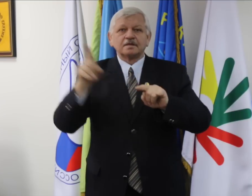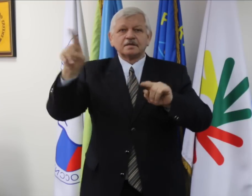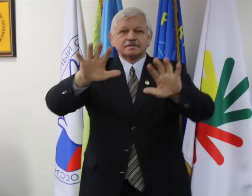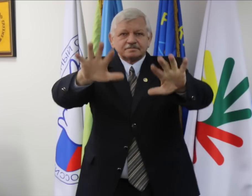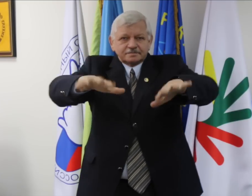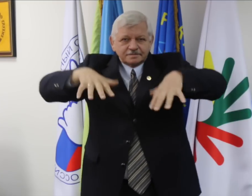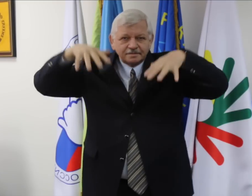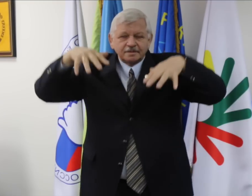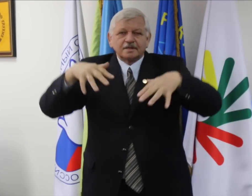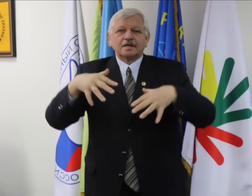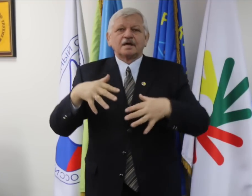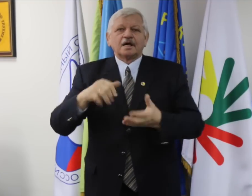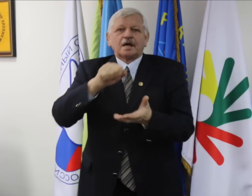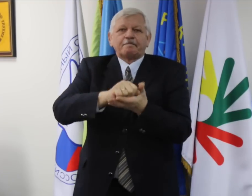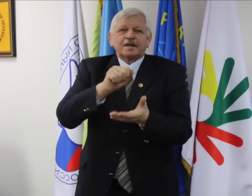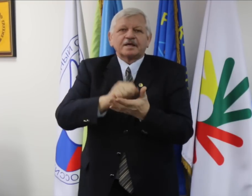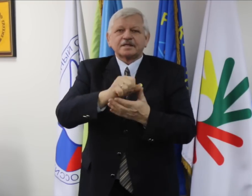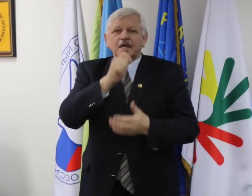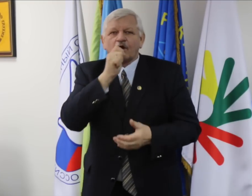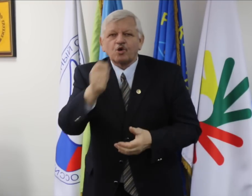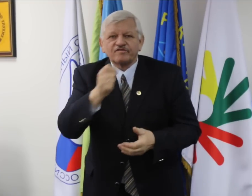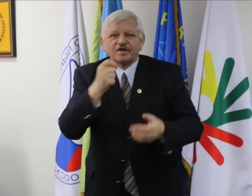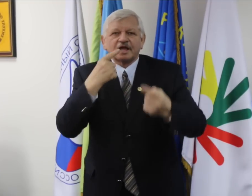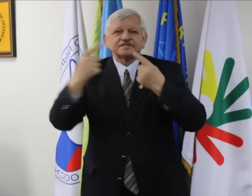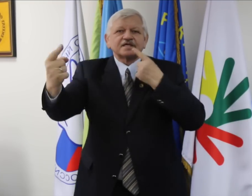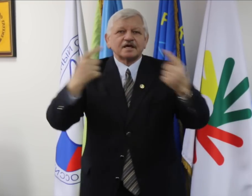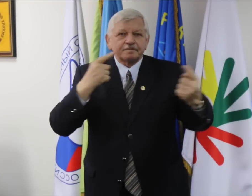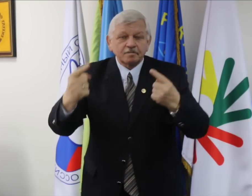in Khanty-Mansiysk.